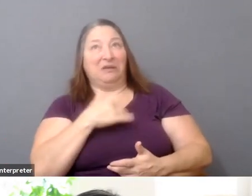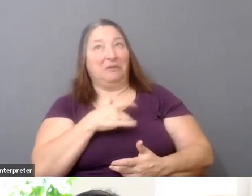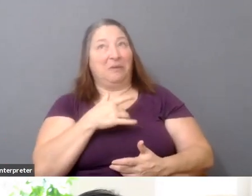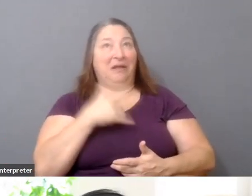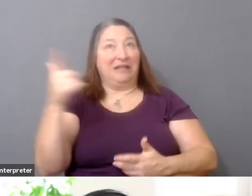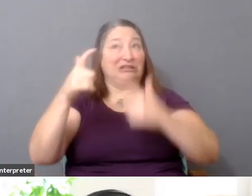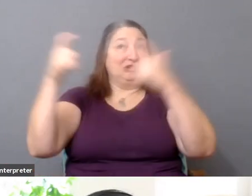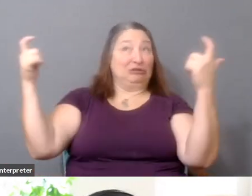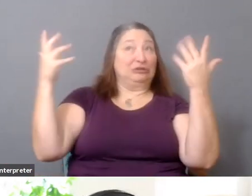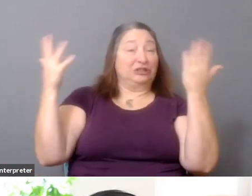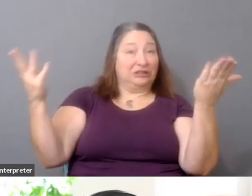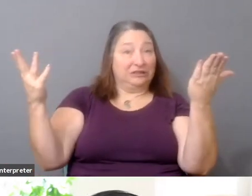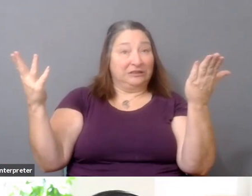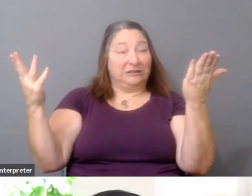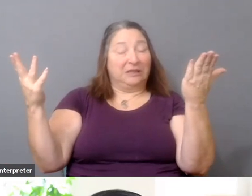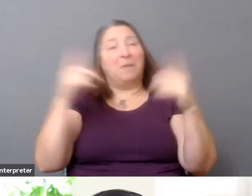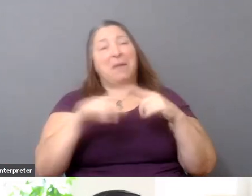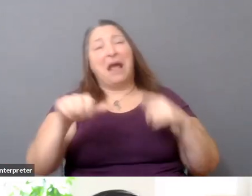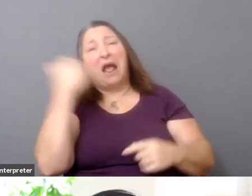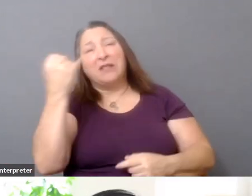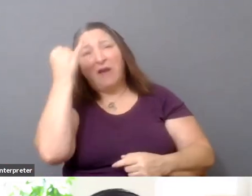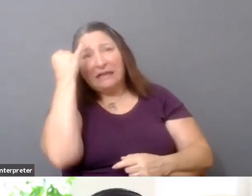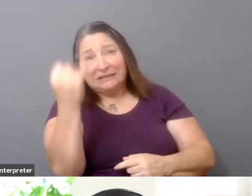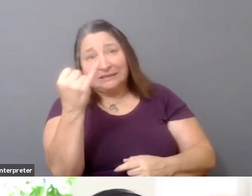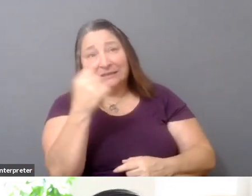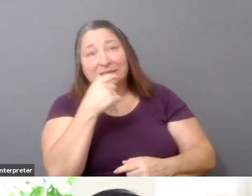of, like, well, could you instead regulate a company